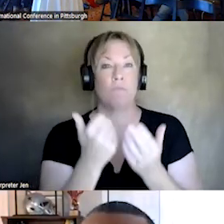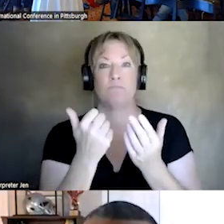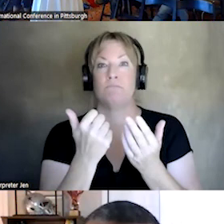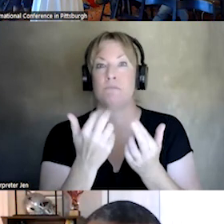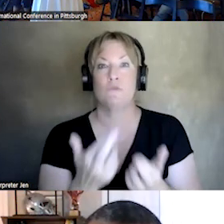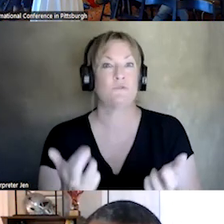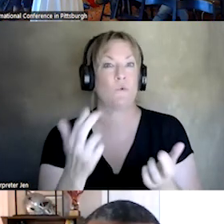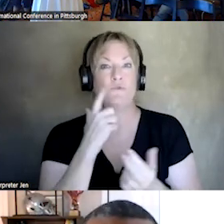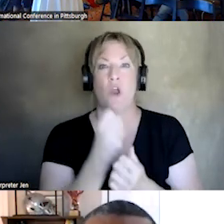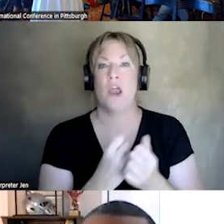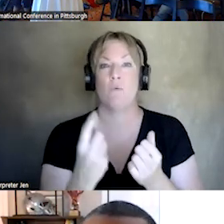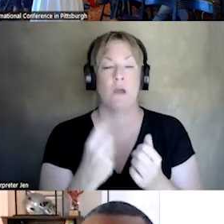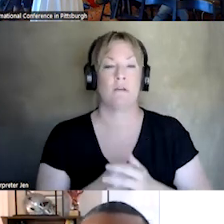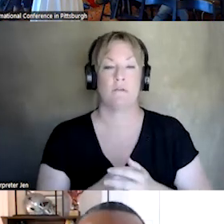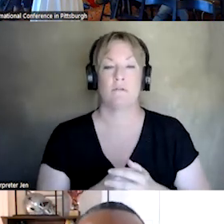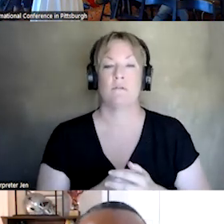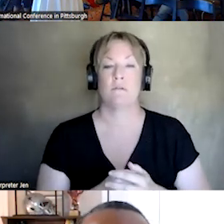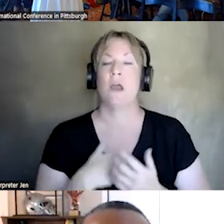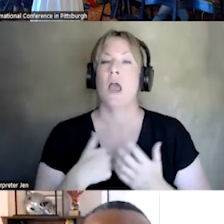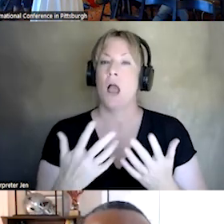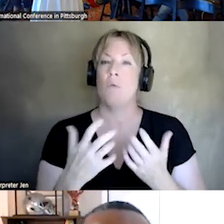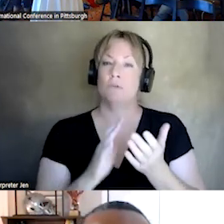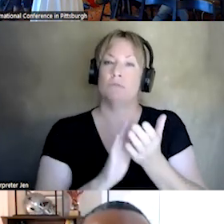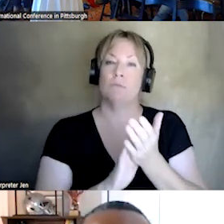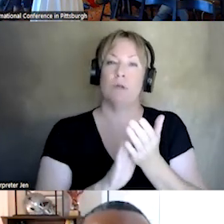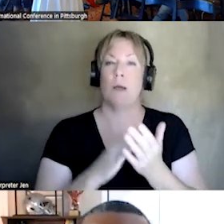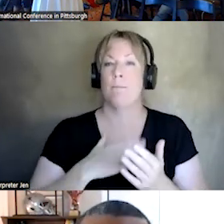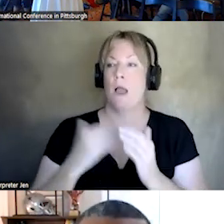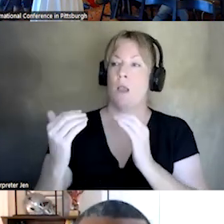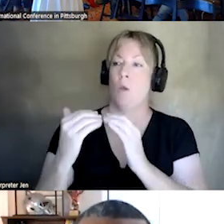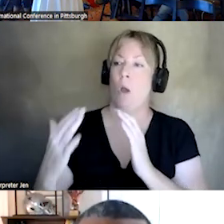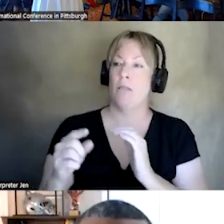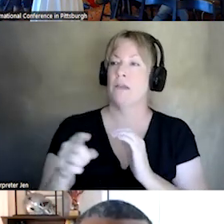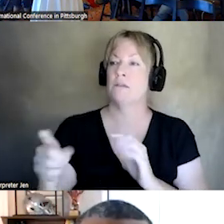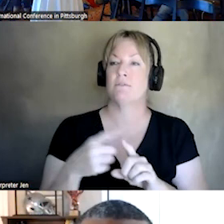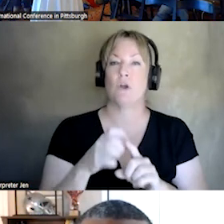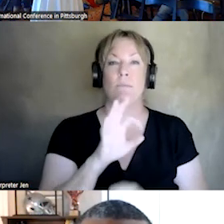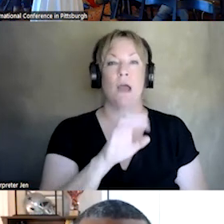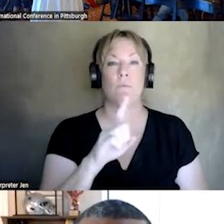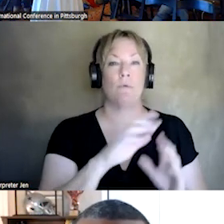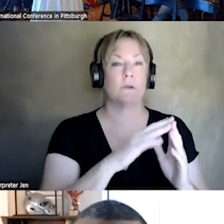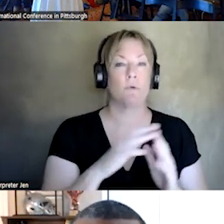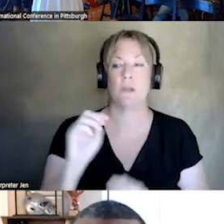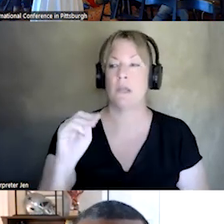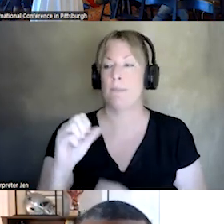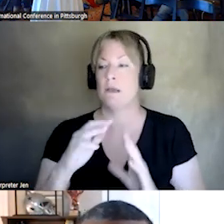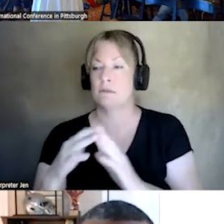AND I JUST, YOU KNOW, WANT TO APPLAUD MY COLLEAGUES FROM 911, EMS COMMUNITIES, DAISY, DAN,